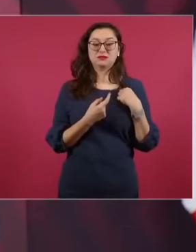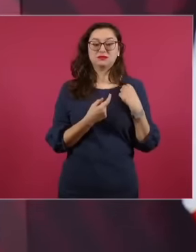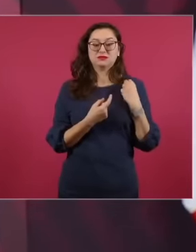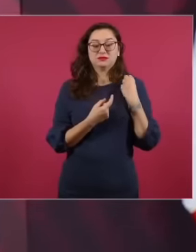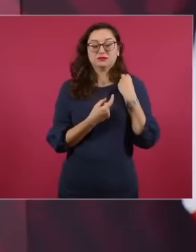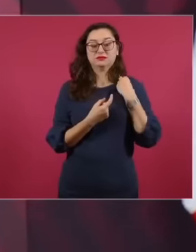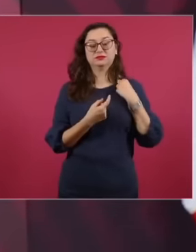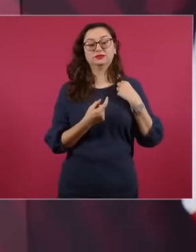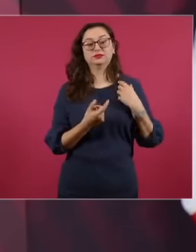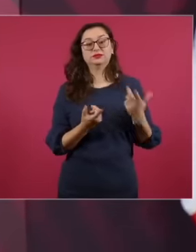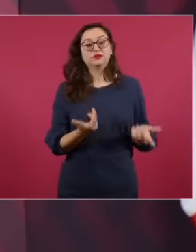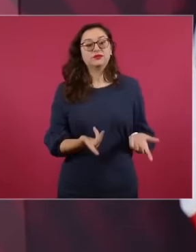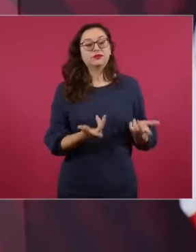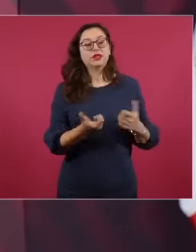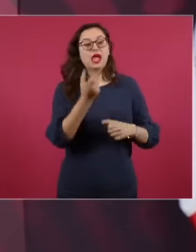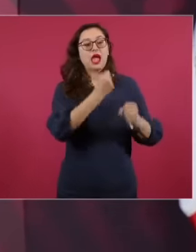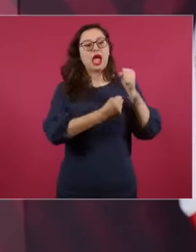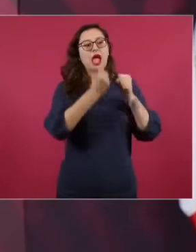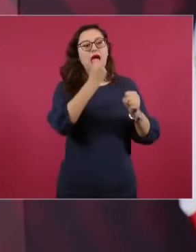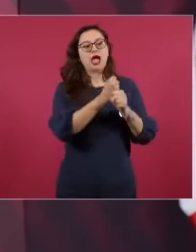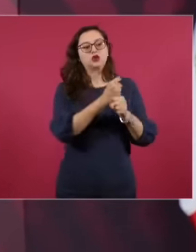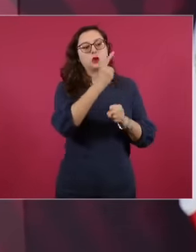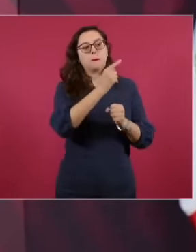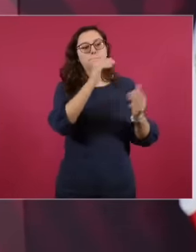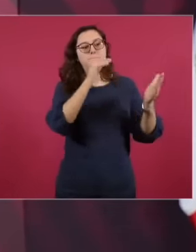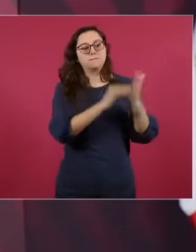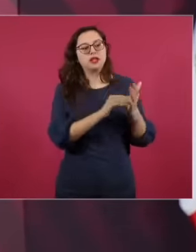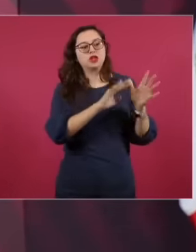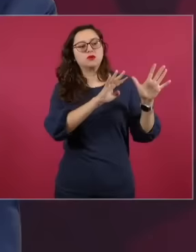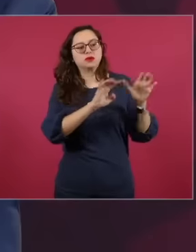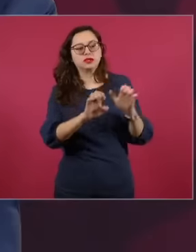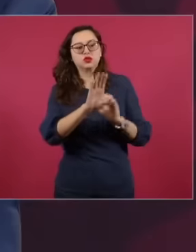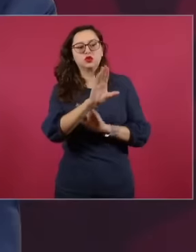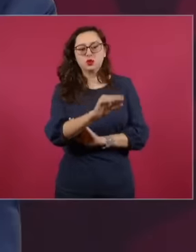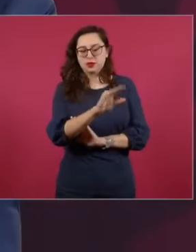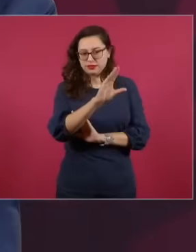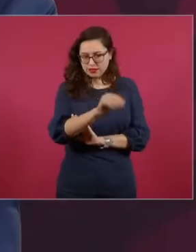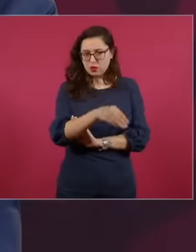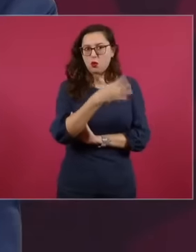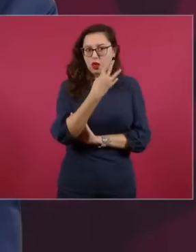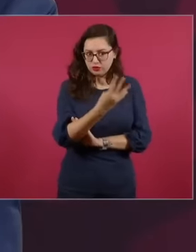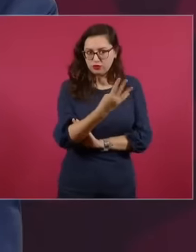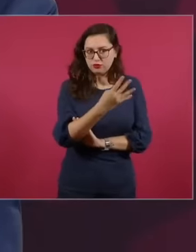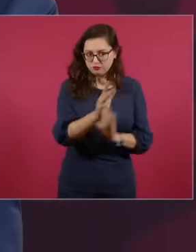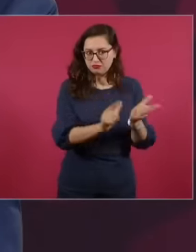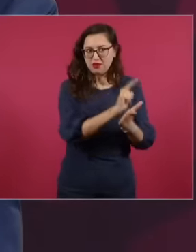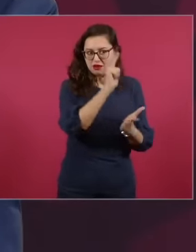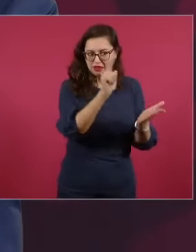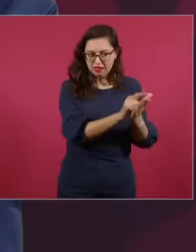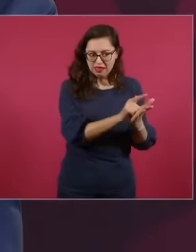1994 Don